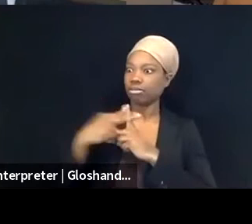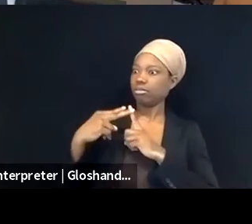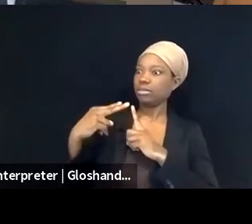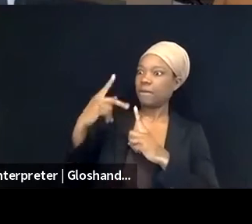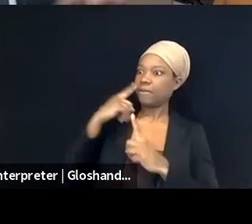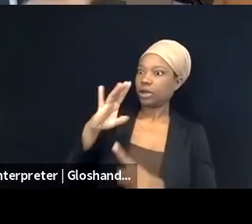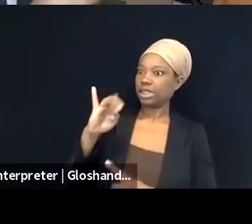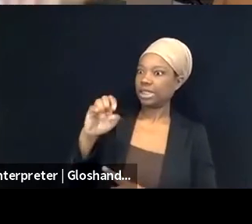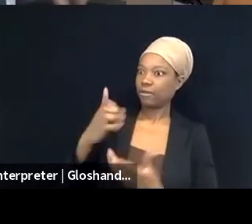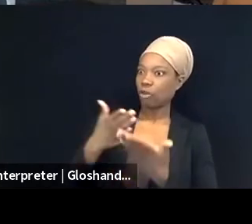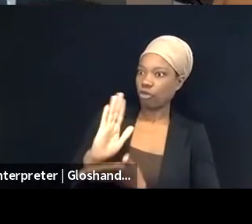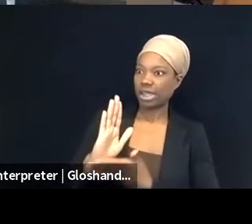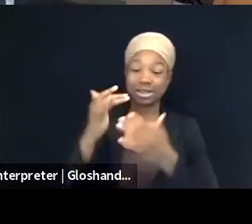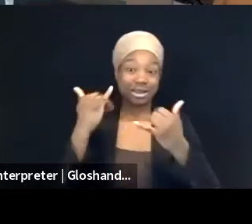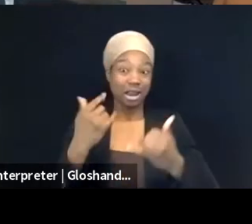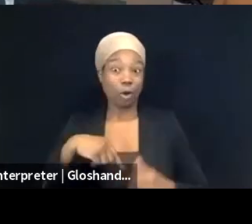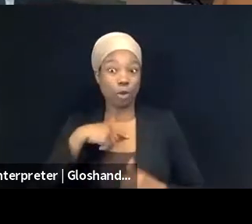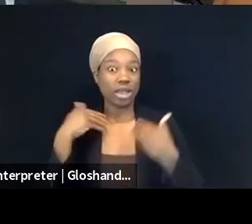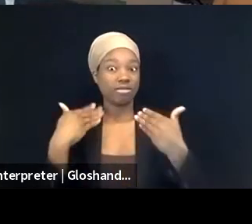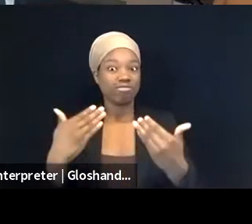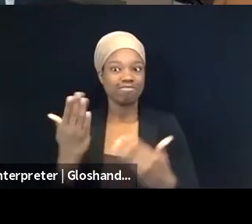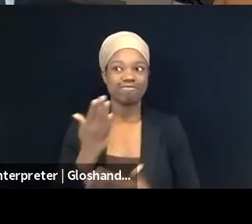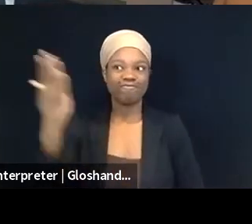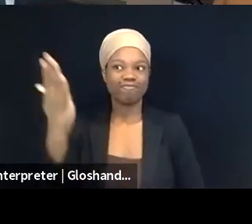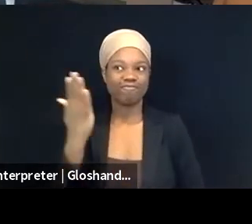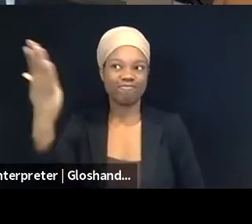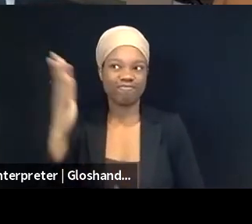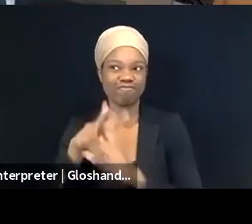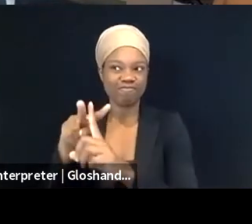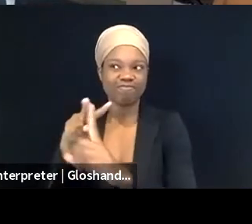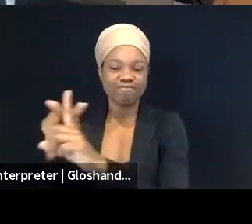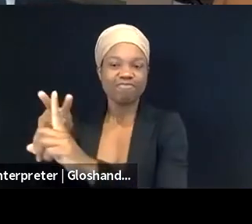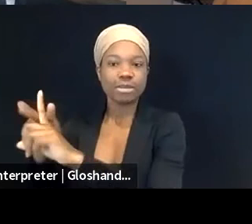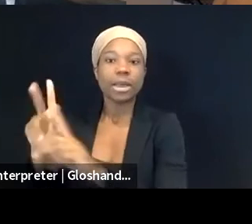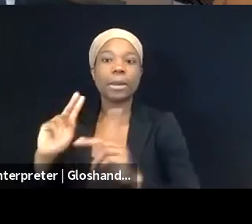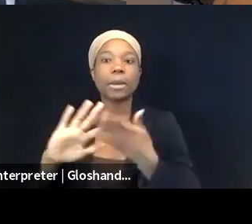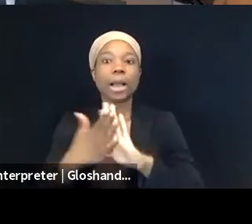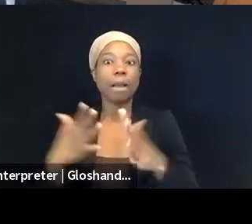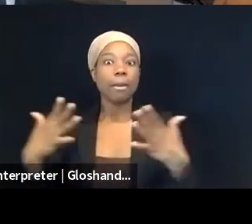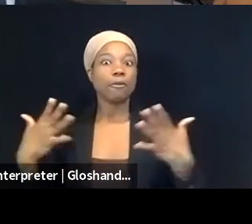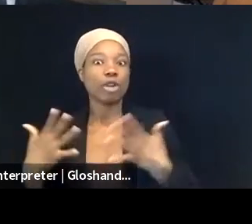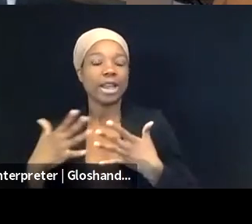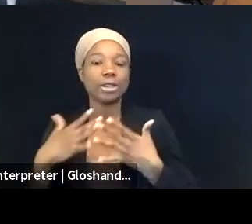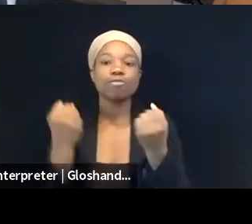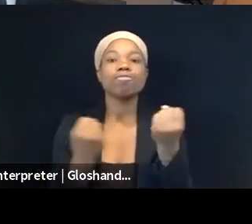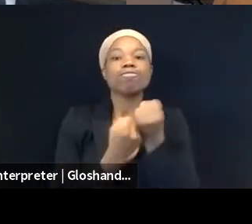to join Students for Justice in Palestine and they're afraid to speak out. So, I think really ultimately, at the end of the day,